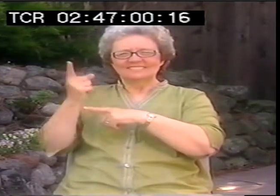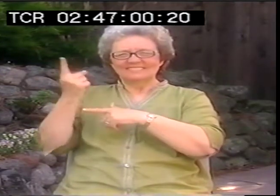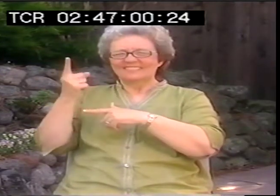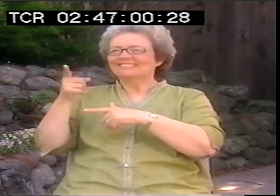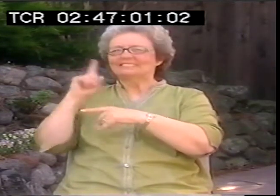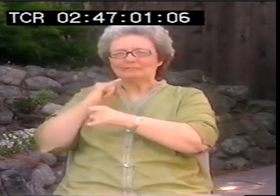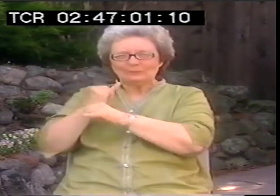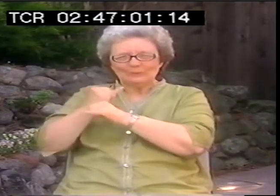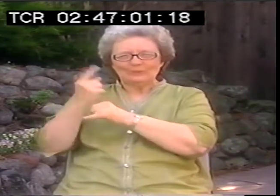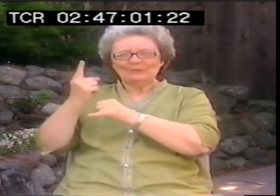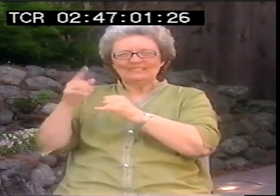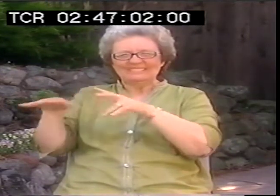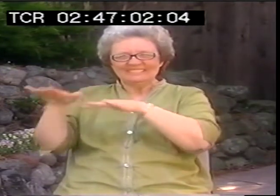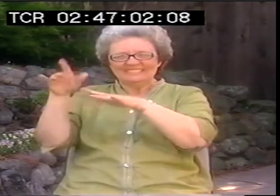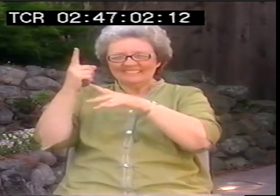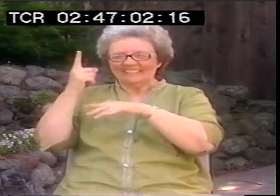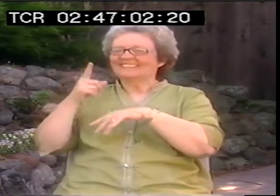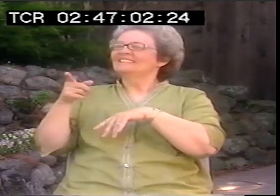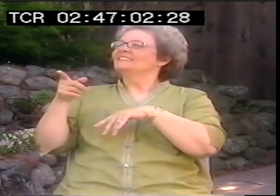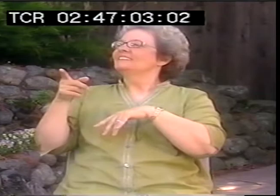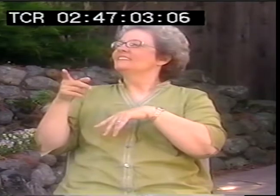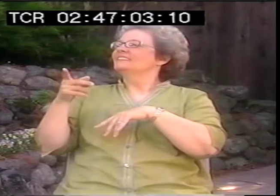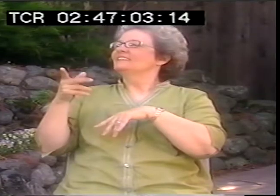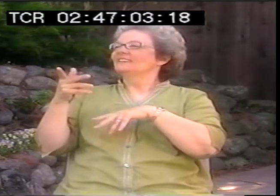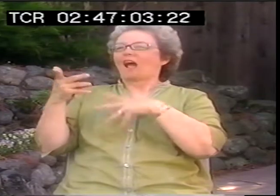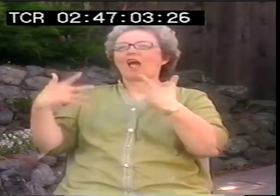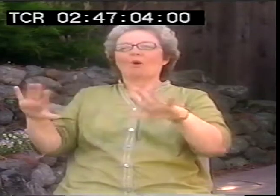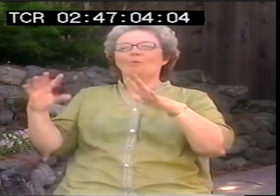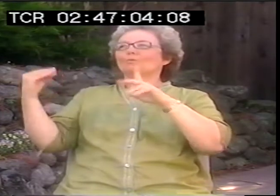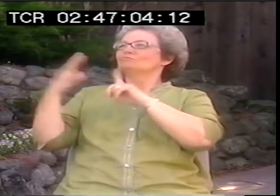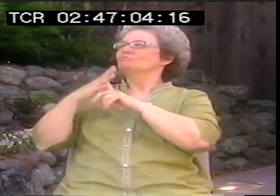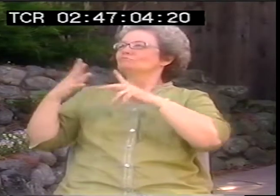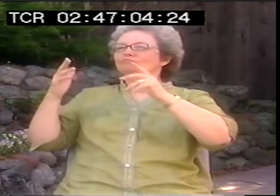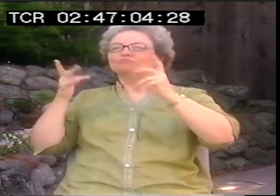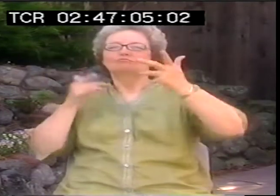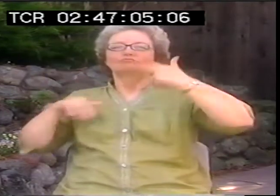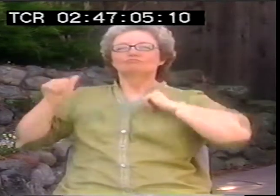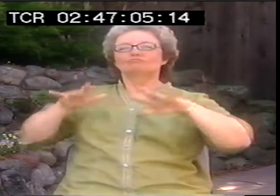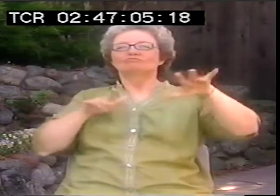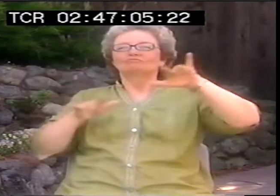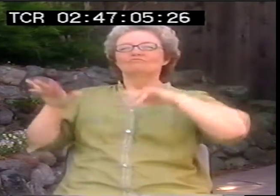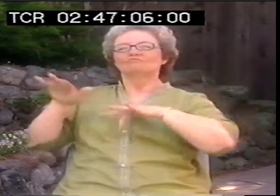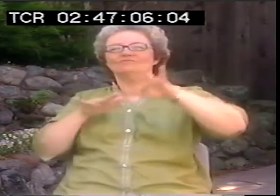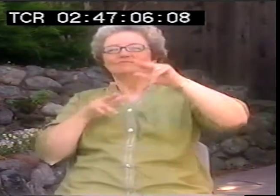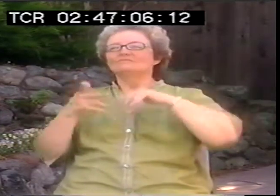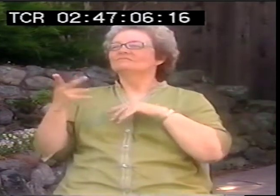she attended a school for the deaf somewhere, so she had language. She has a fun personality,